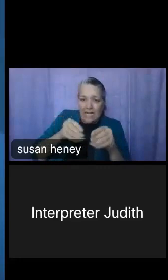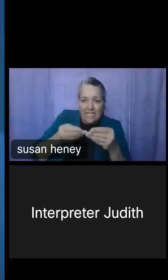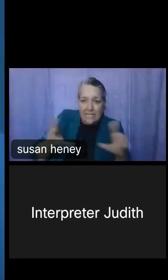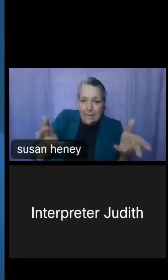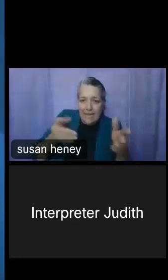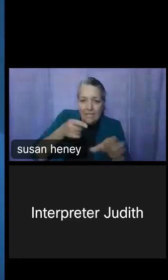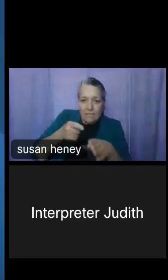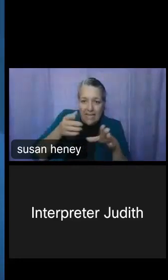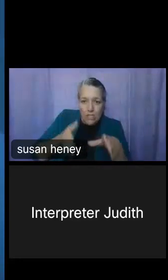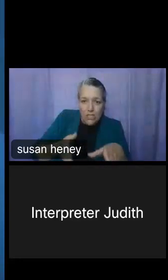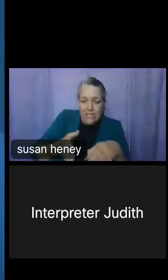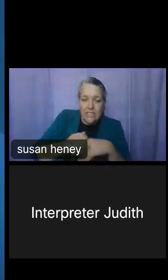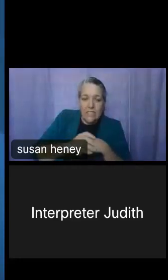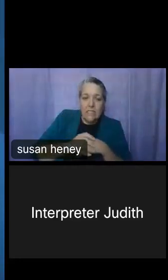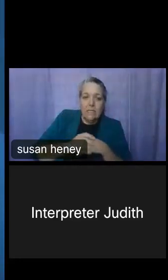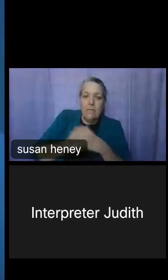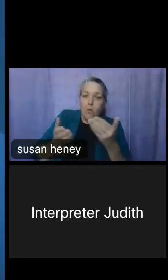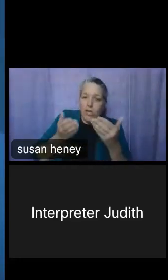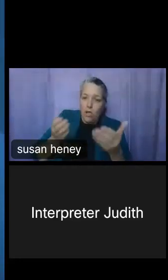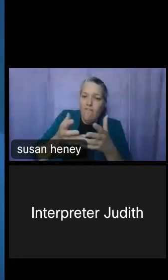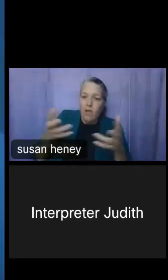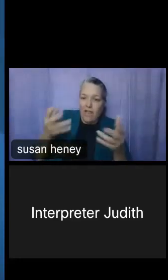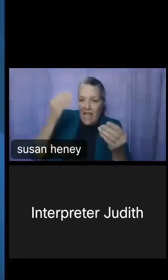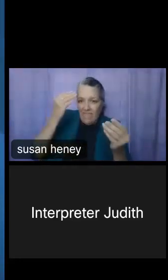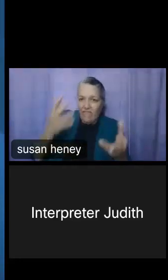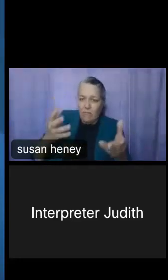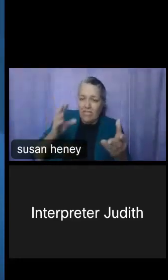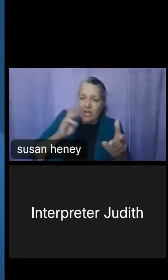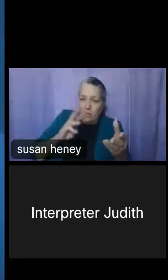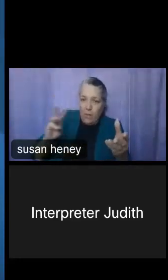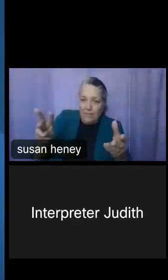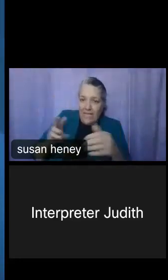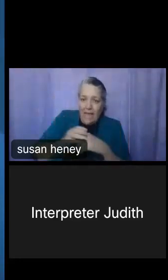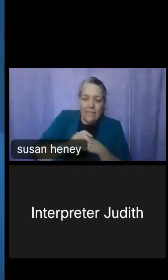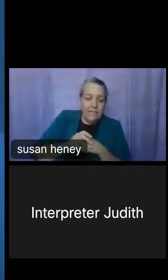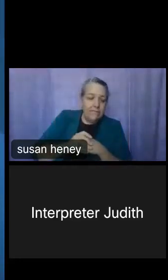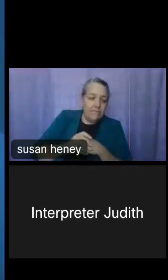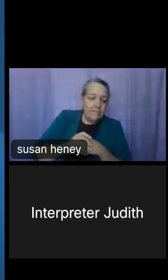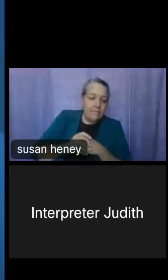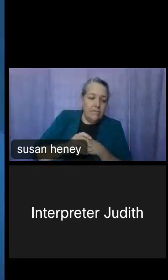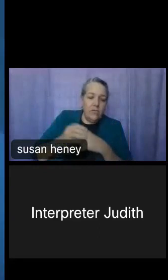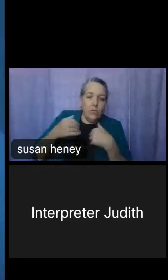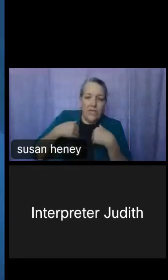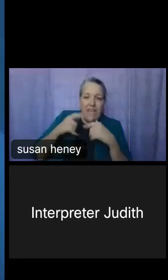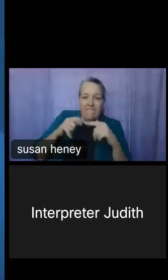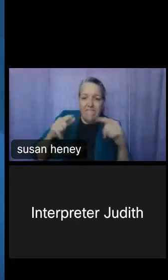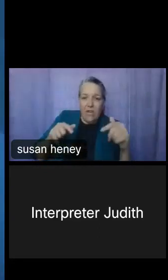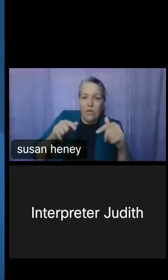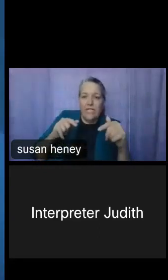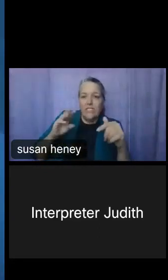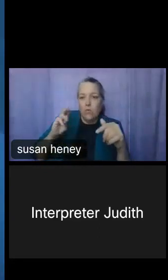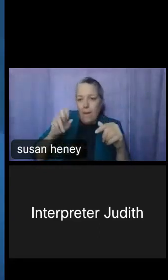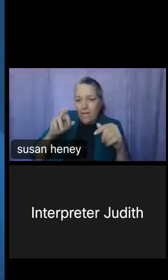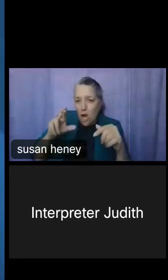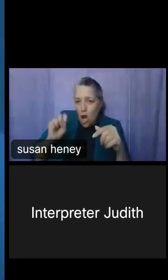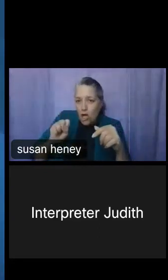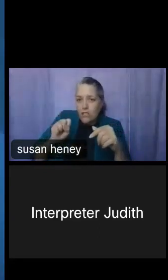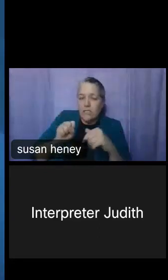but we do offer a lot of information as well on our website. We have a number of recorded webinars that we've created, including this one that will